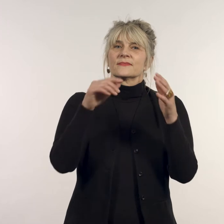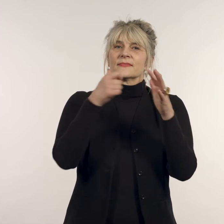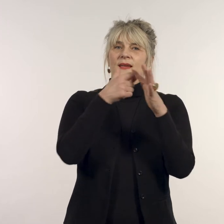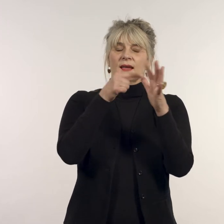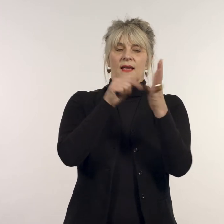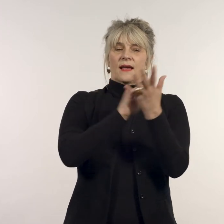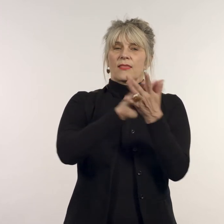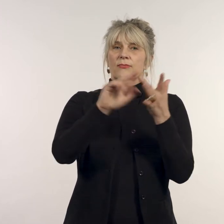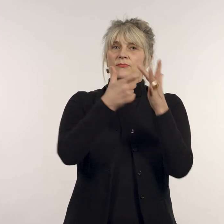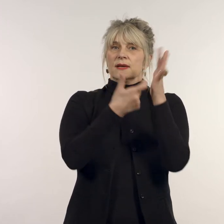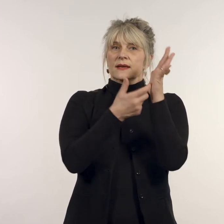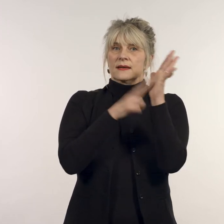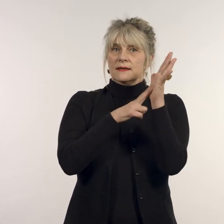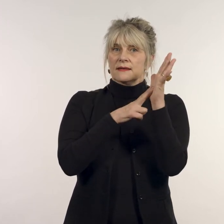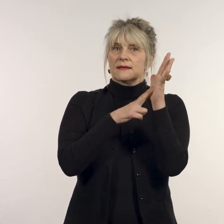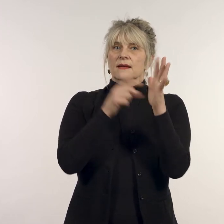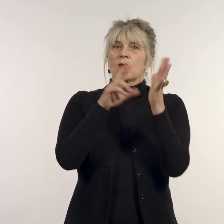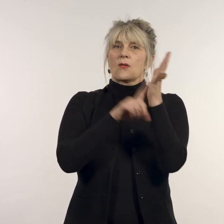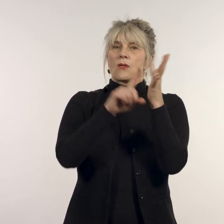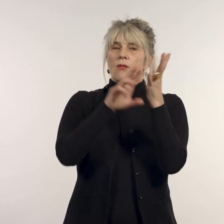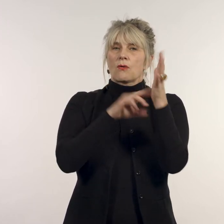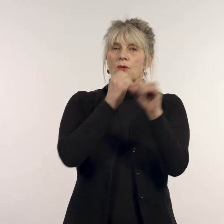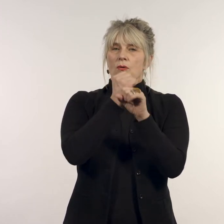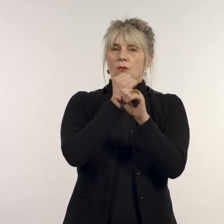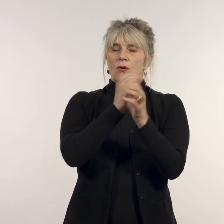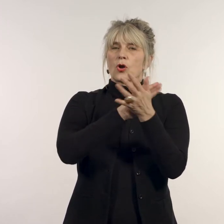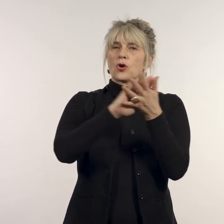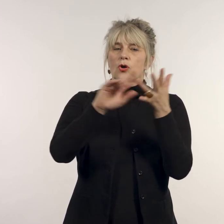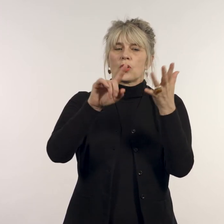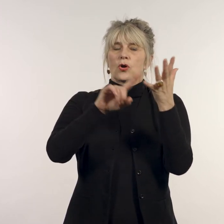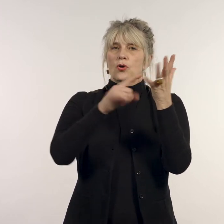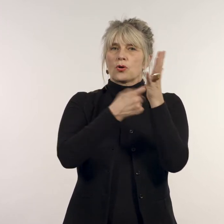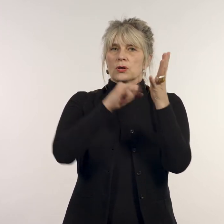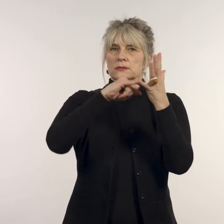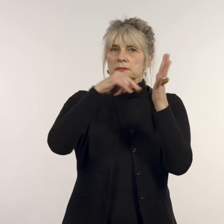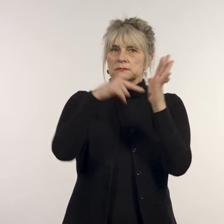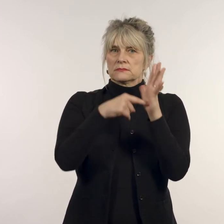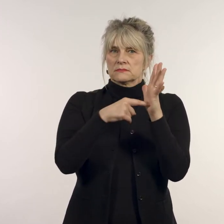Artist: Kathrin Longhurst.